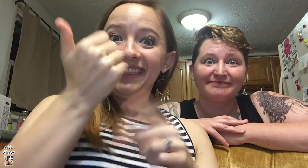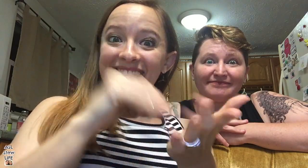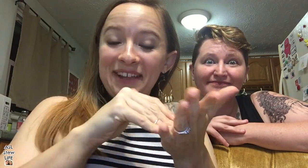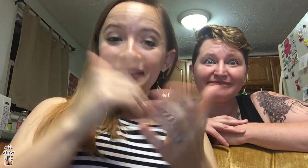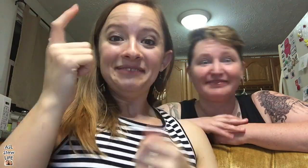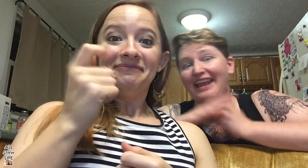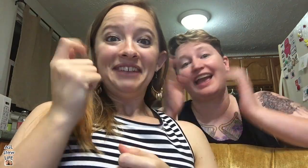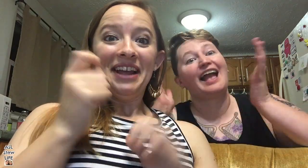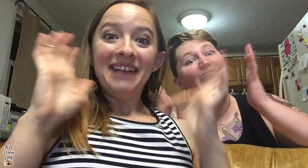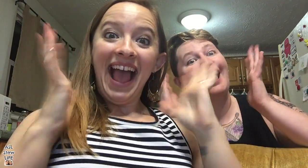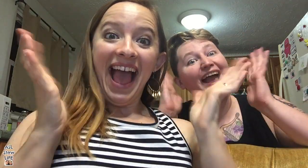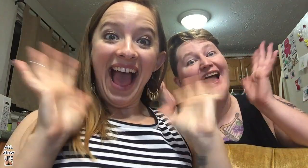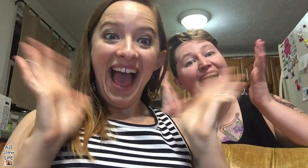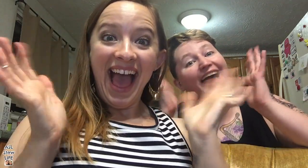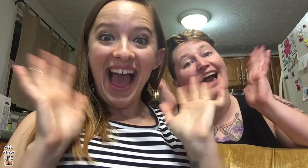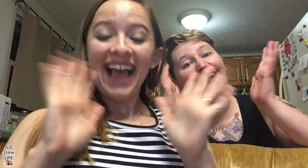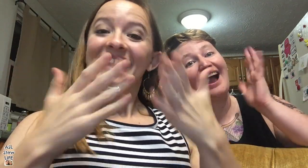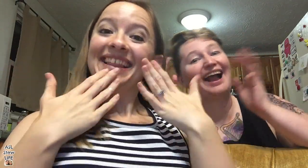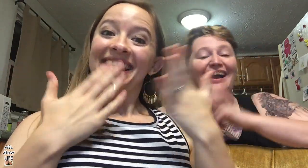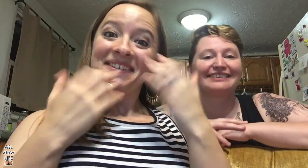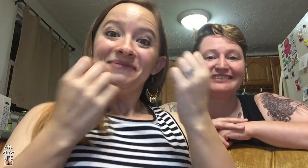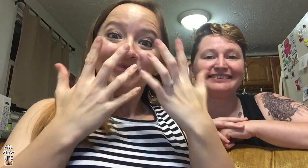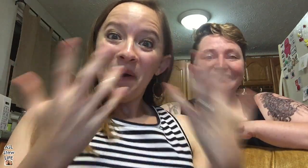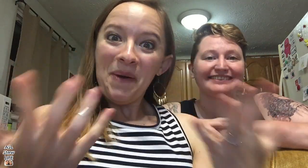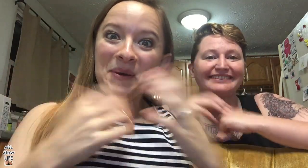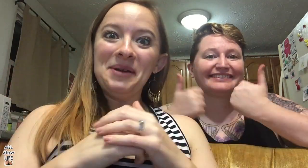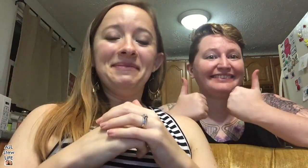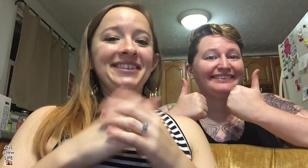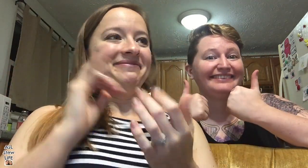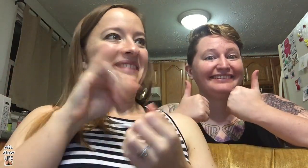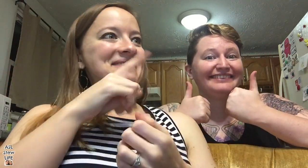YouTube and we hit 10,000 subscribers, wooo (on ASL Stew)! [Jenna] Yay!